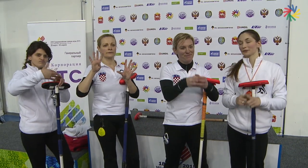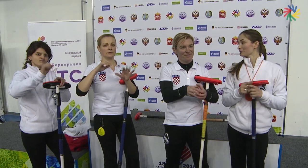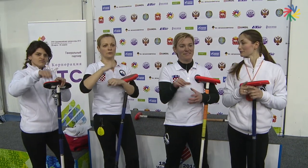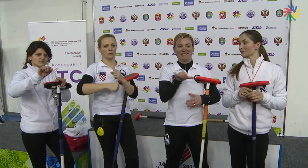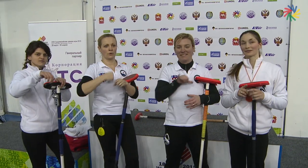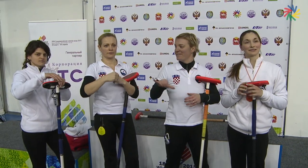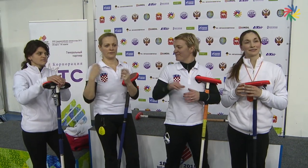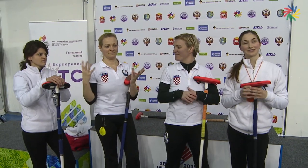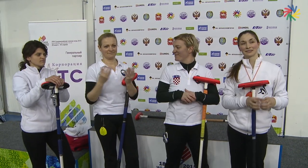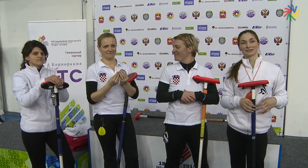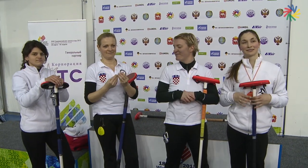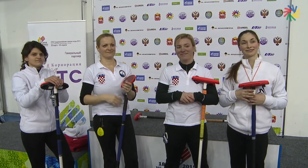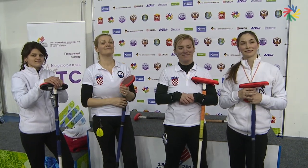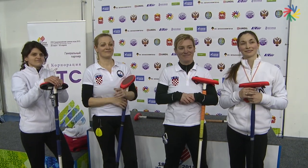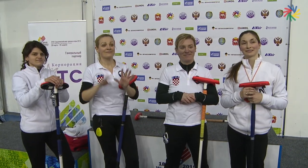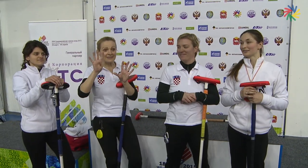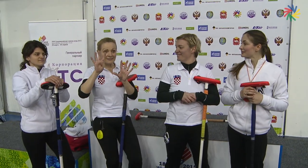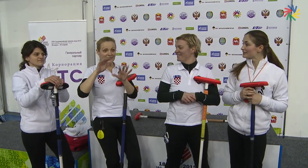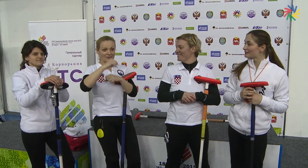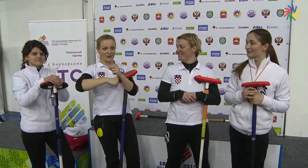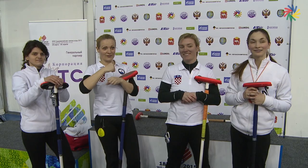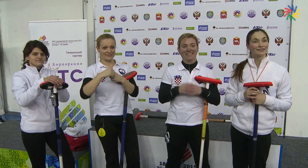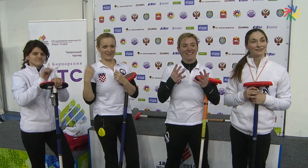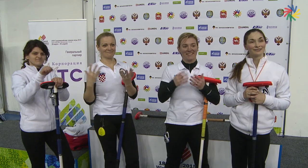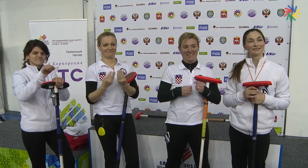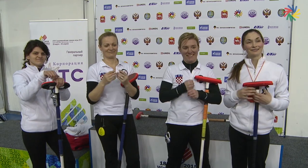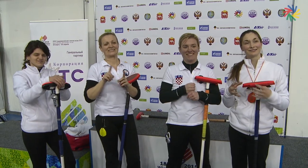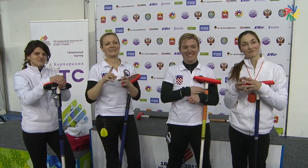Yes, we’ve been together for 9 years.